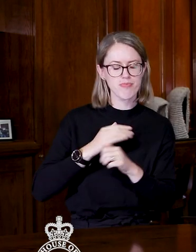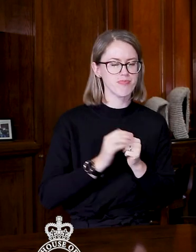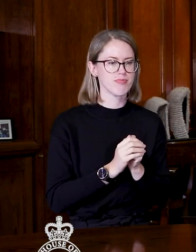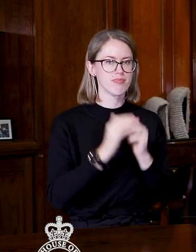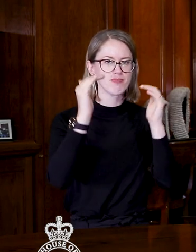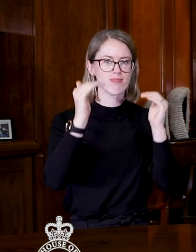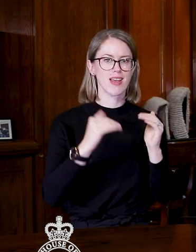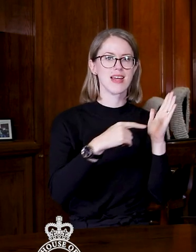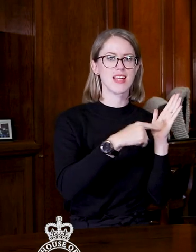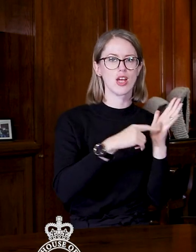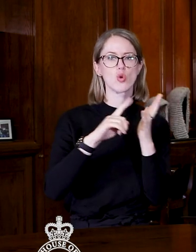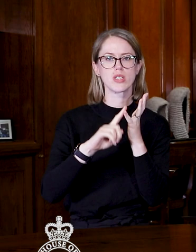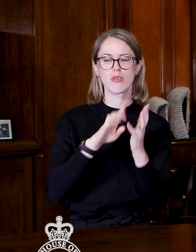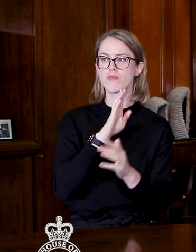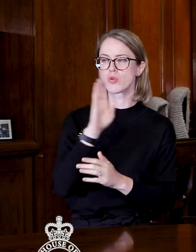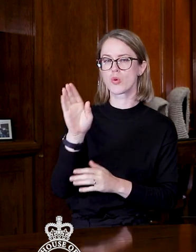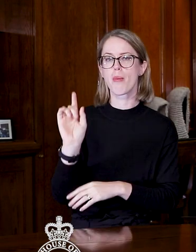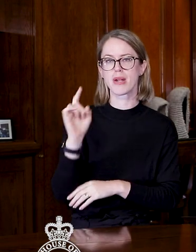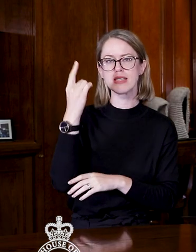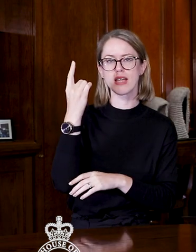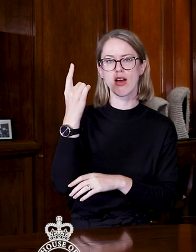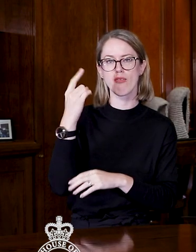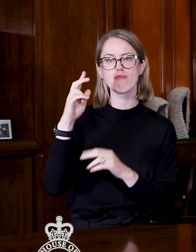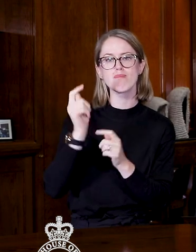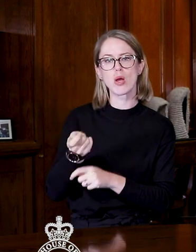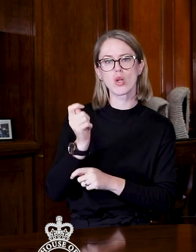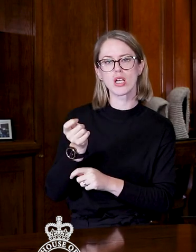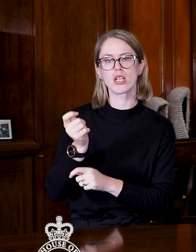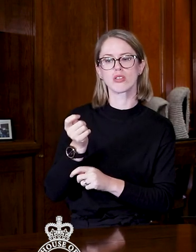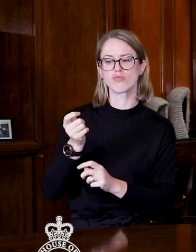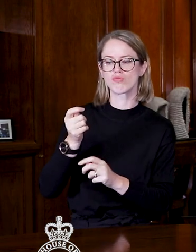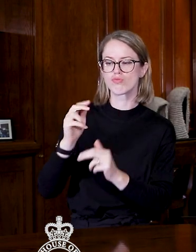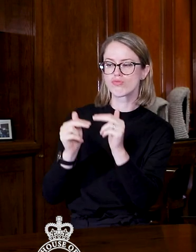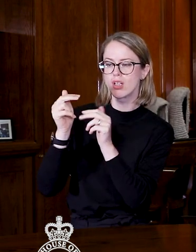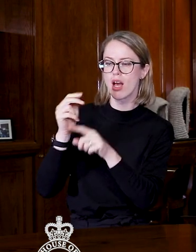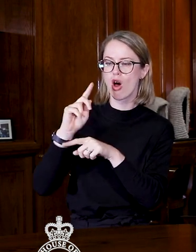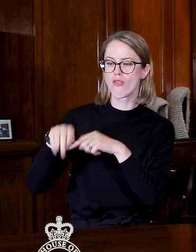Tangi Utikere to the Minister for Building and Construction about building consents.